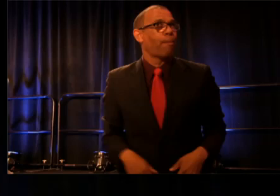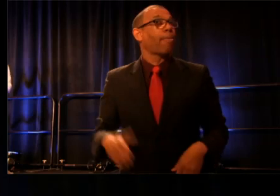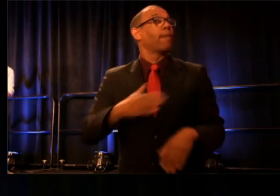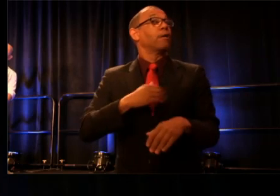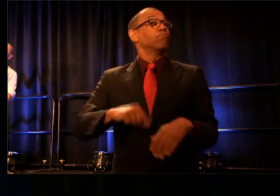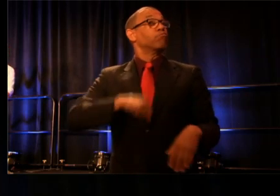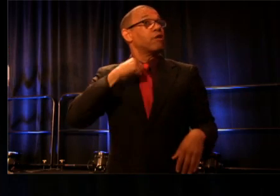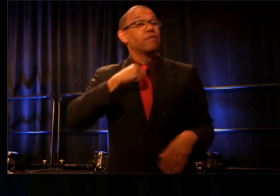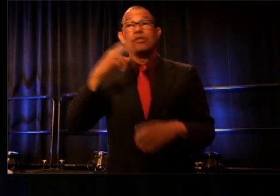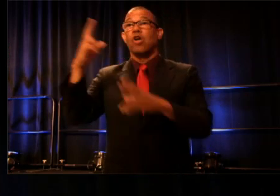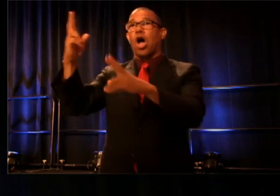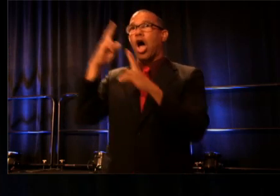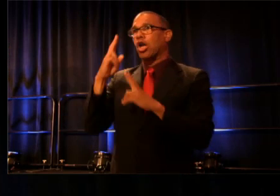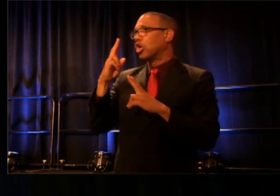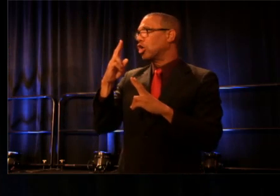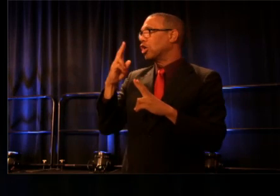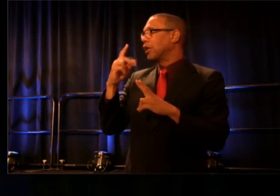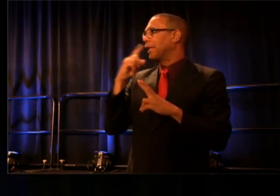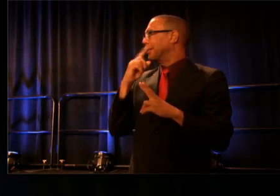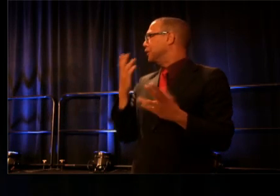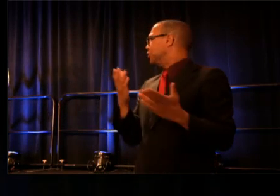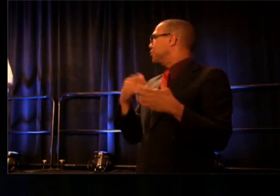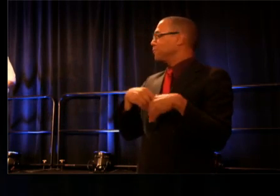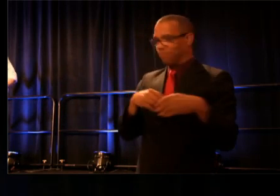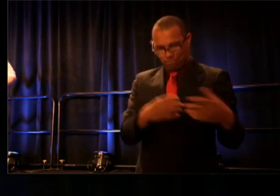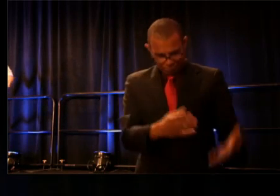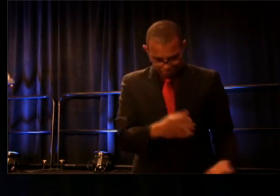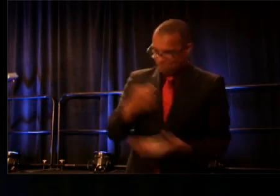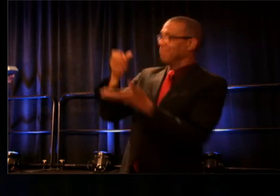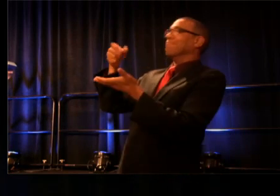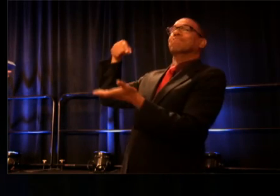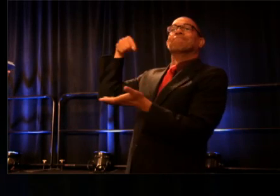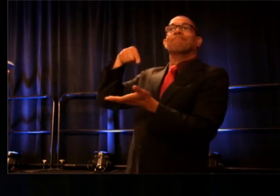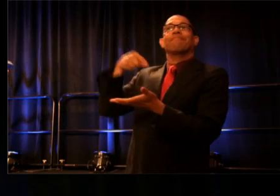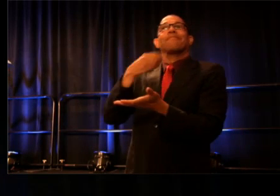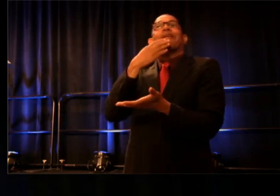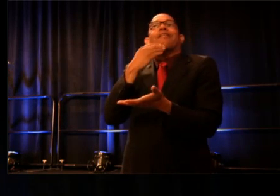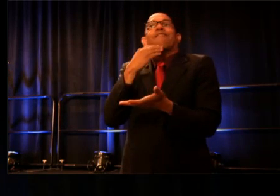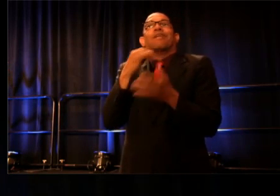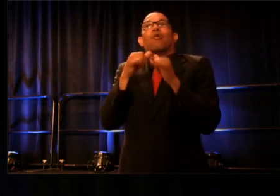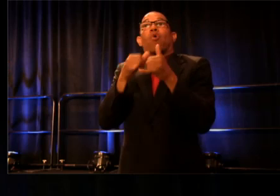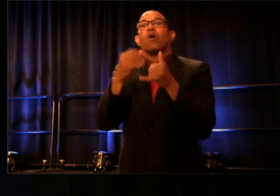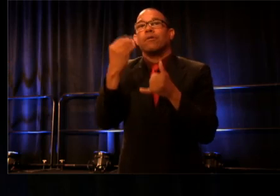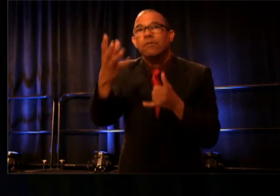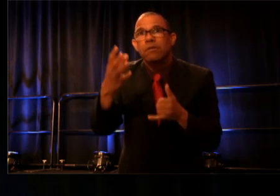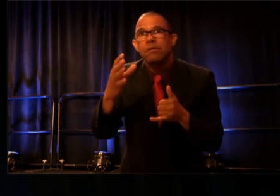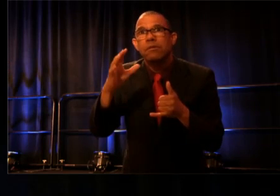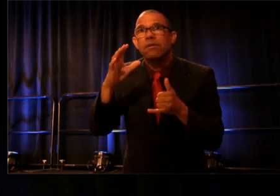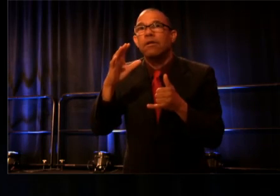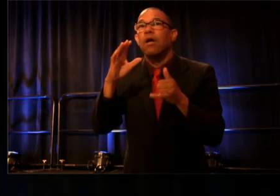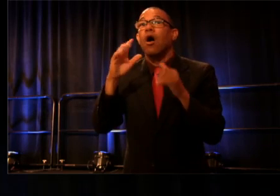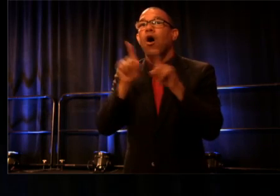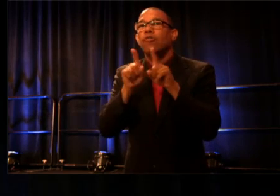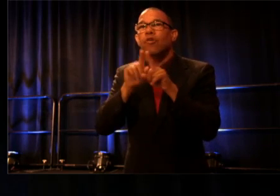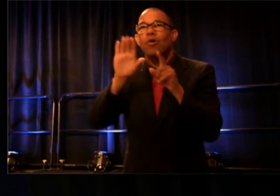I think it's here. To pull out this lovely award and by the way, there's a cash awa-- no strings attached, cash award